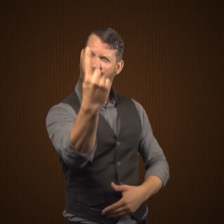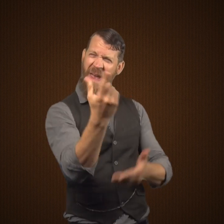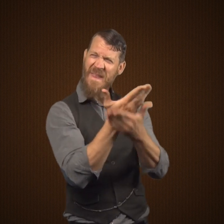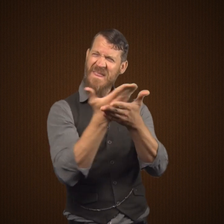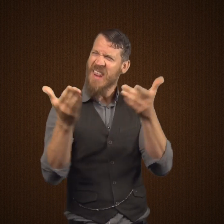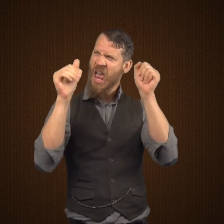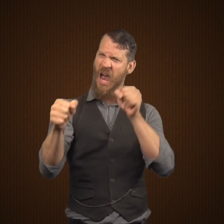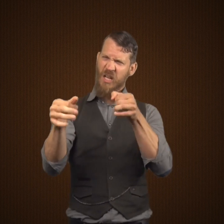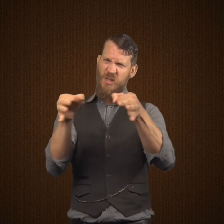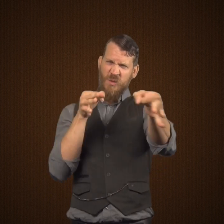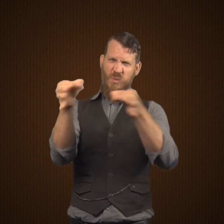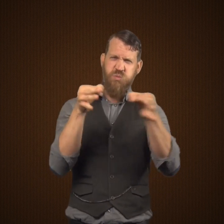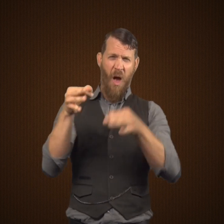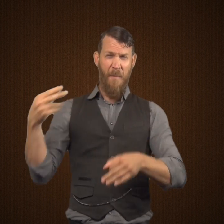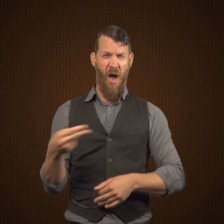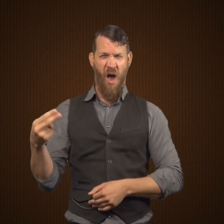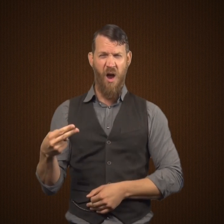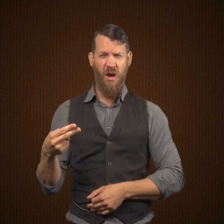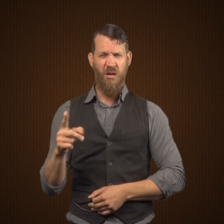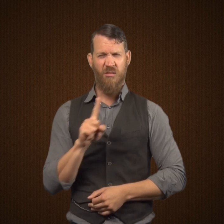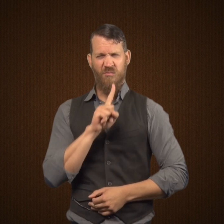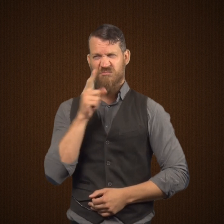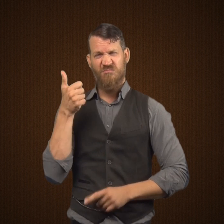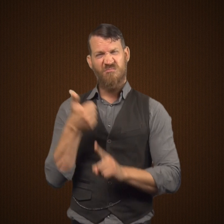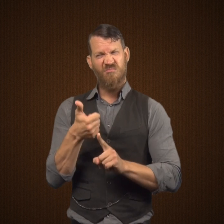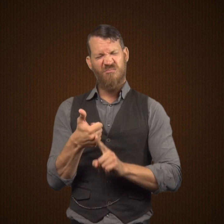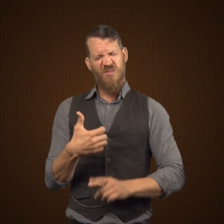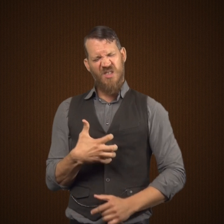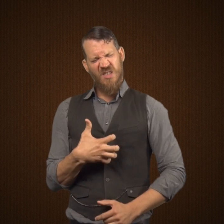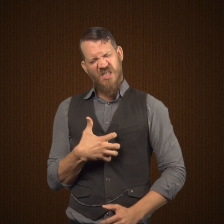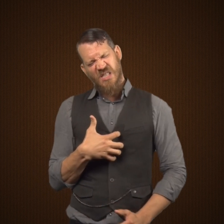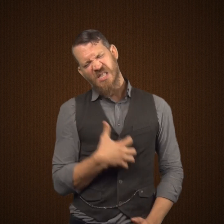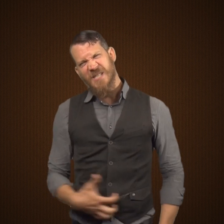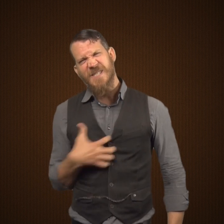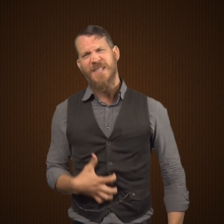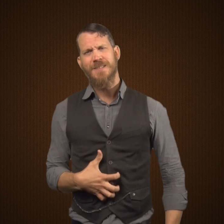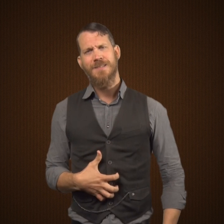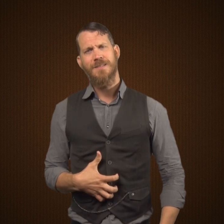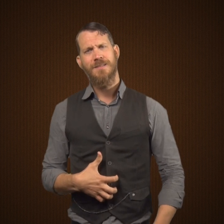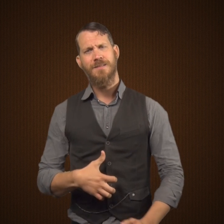Now after asking many people about his appearance, the only thing that people could say